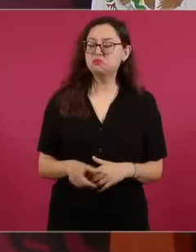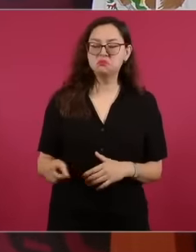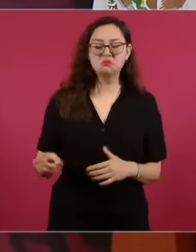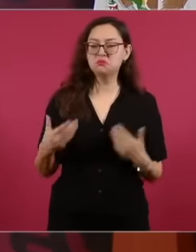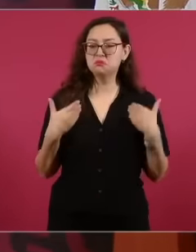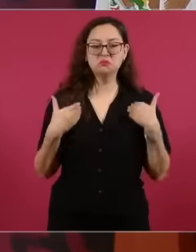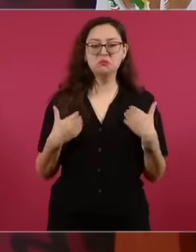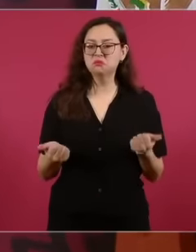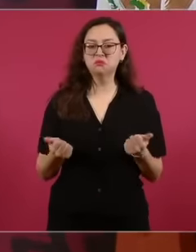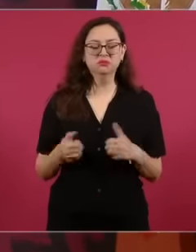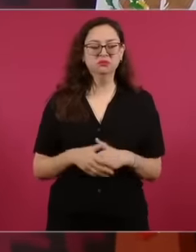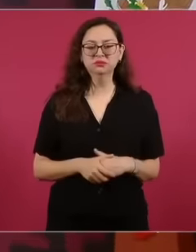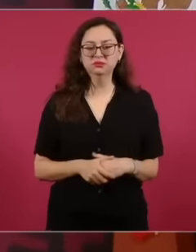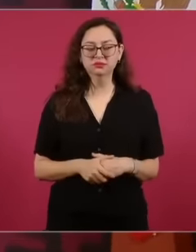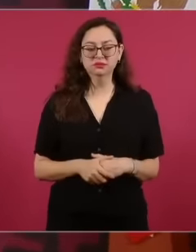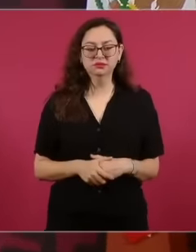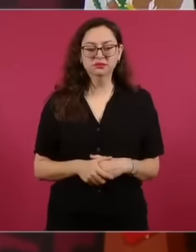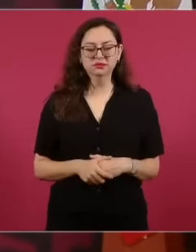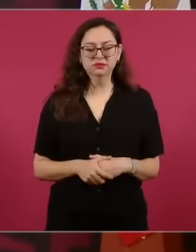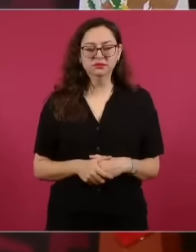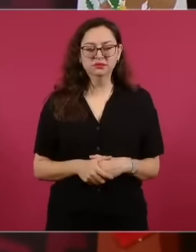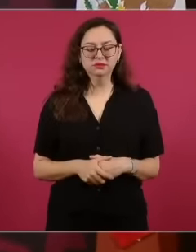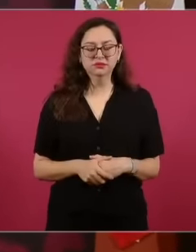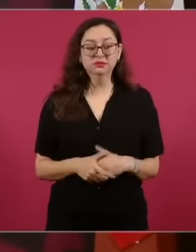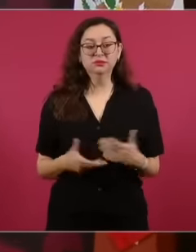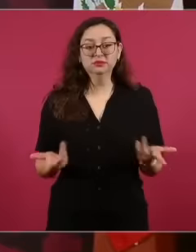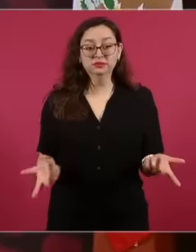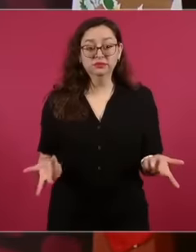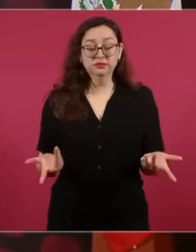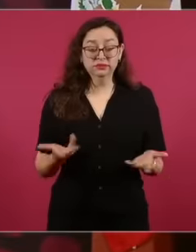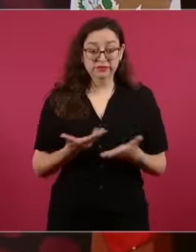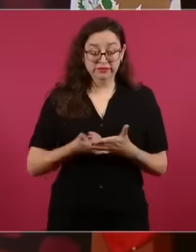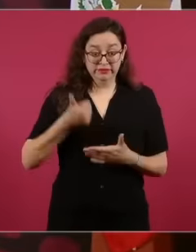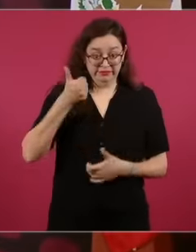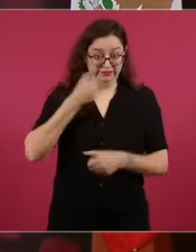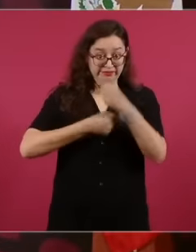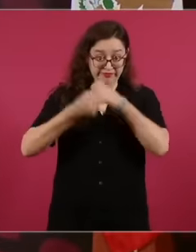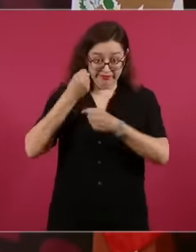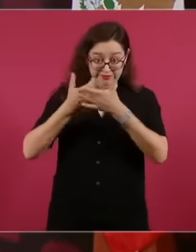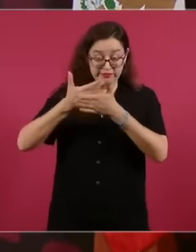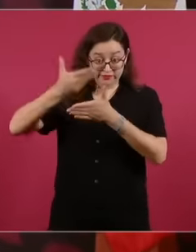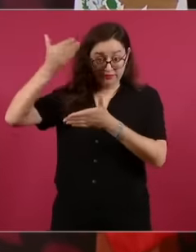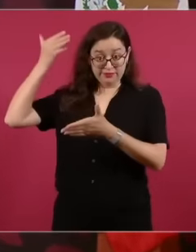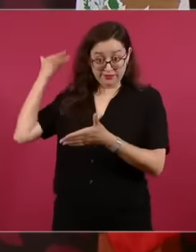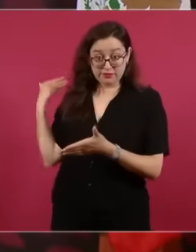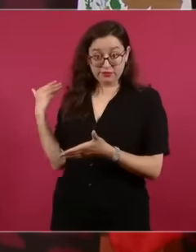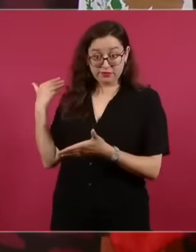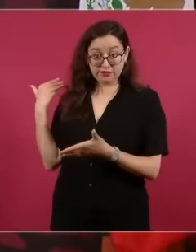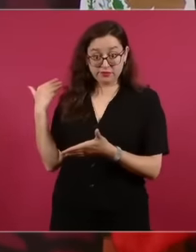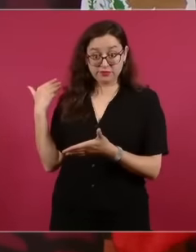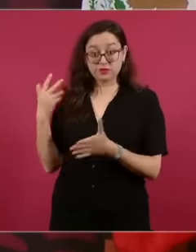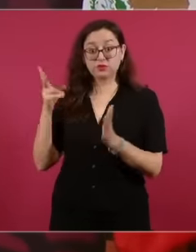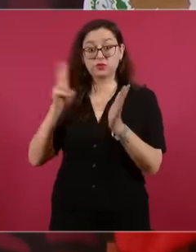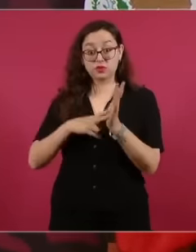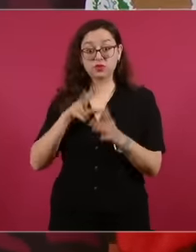when we were elected 6 years ago on the 18th,